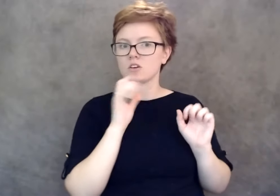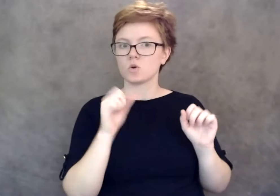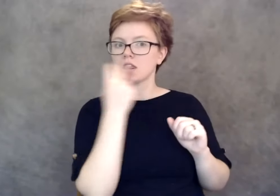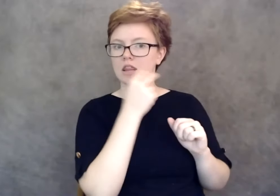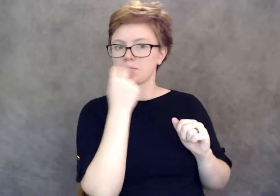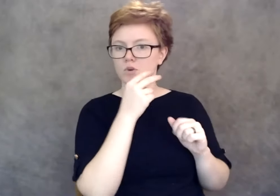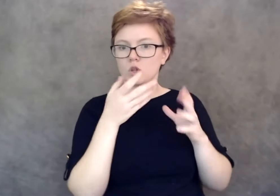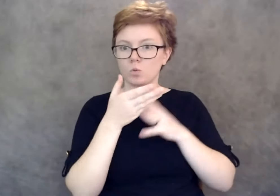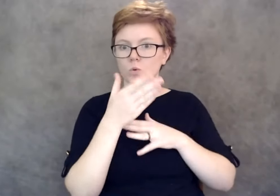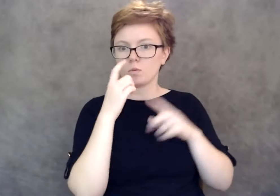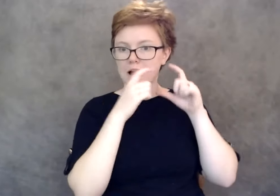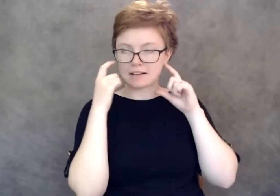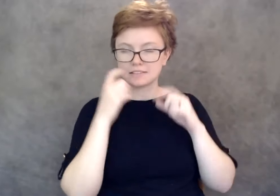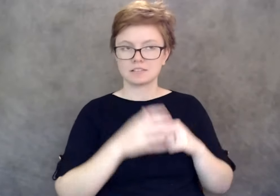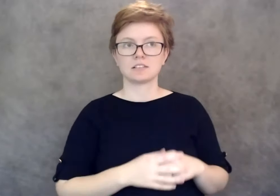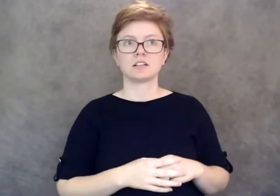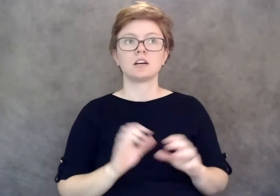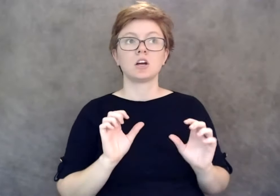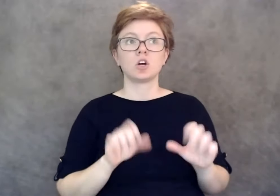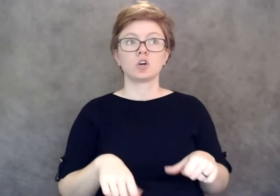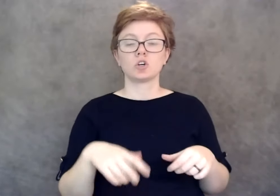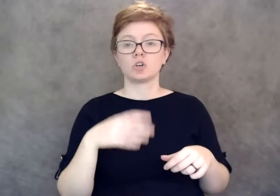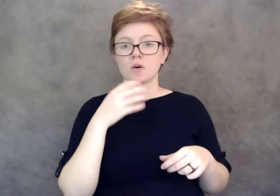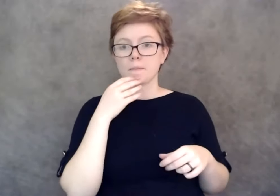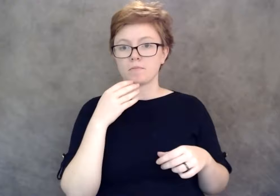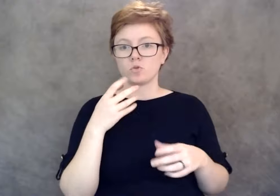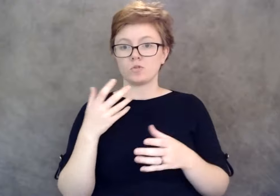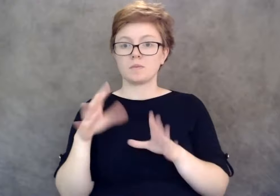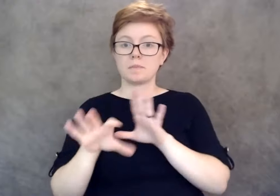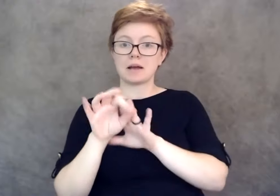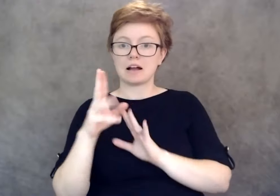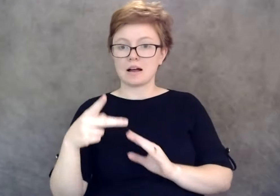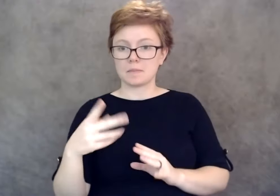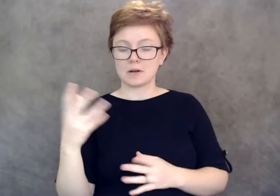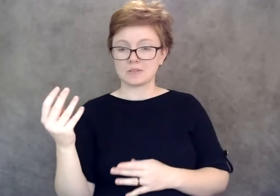It could also be grocery pick up. It could also be you know, ordering online